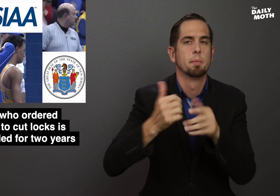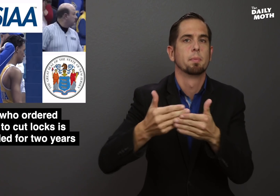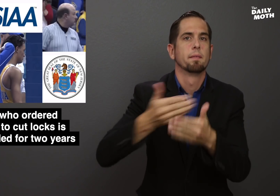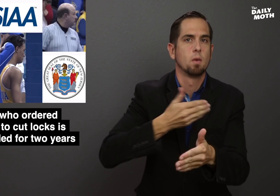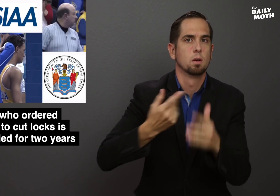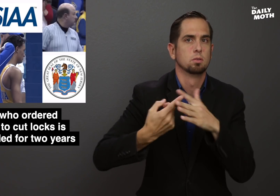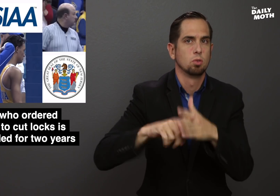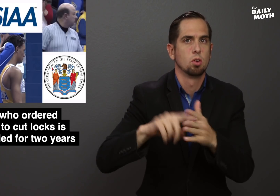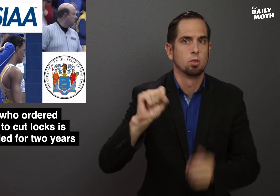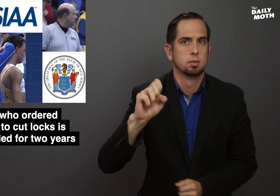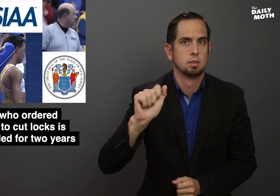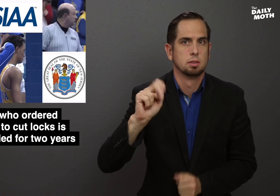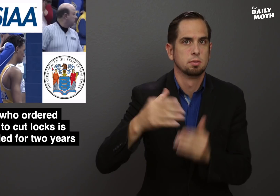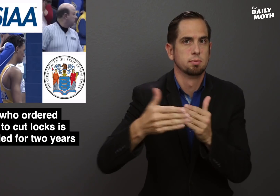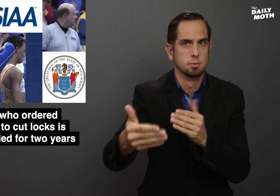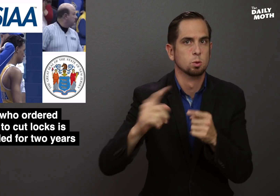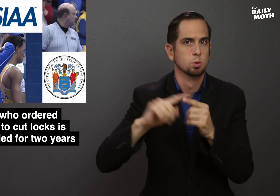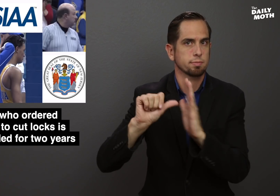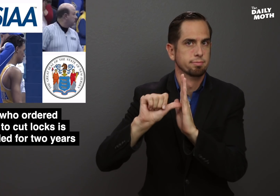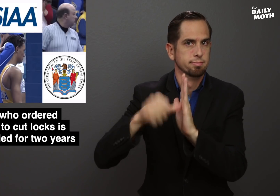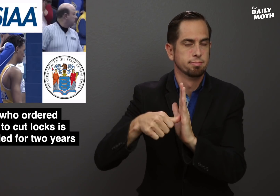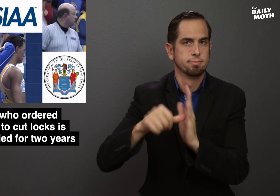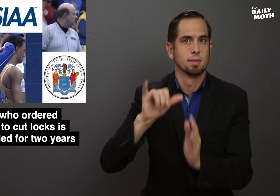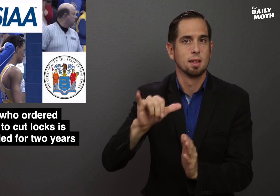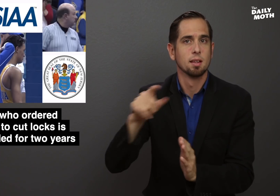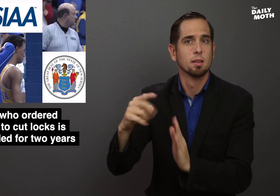before the start of the season to emphasize that